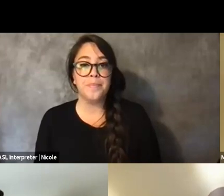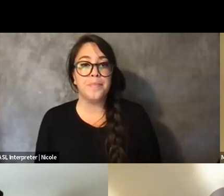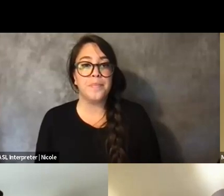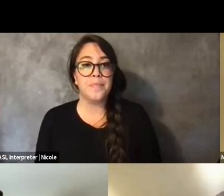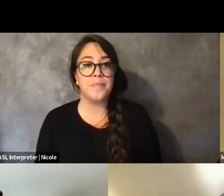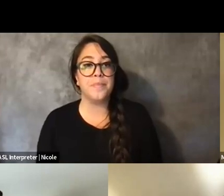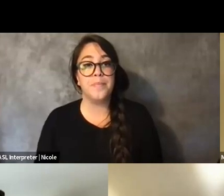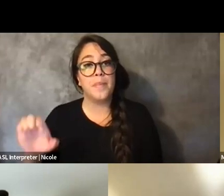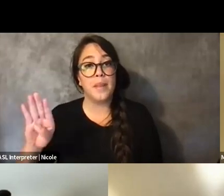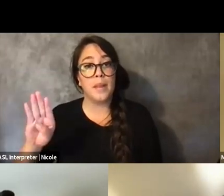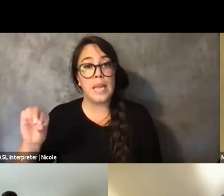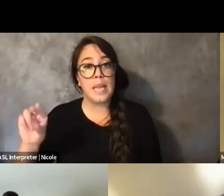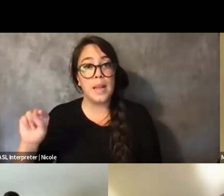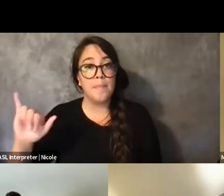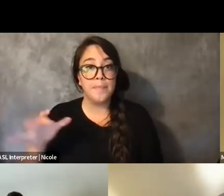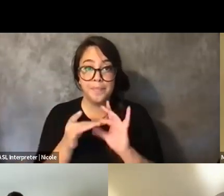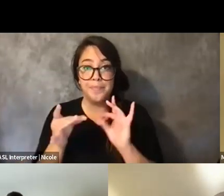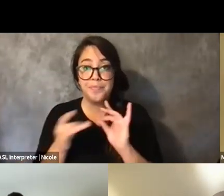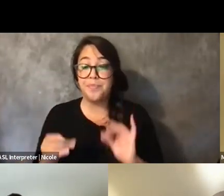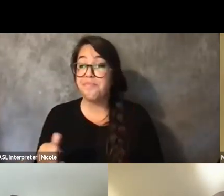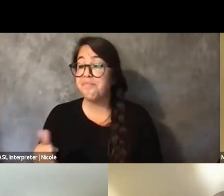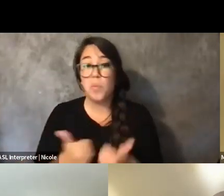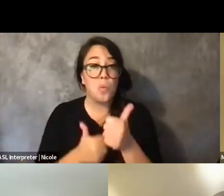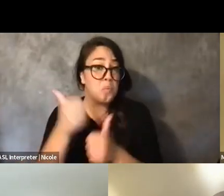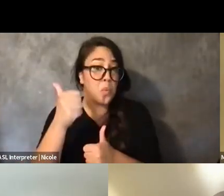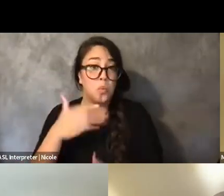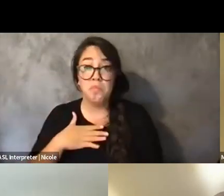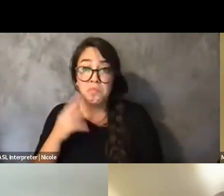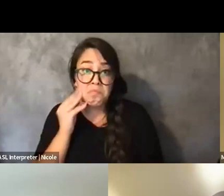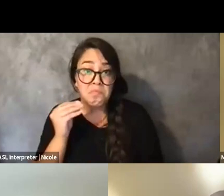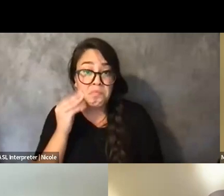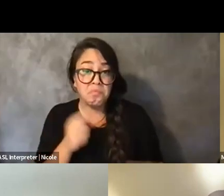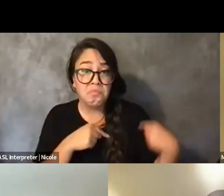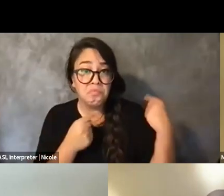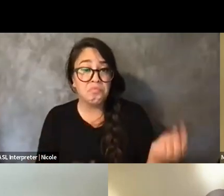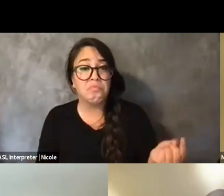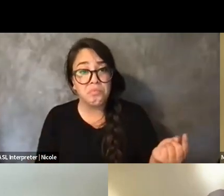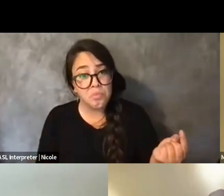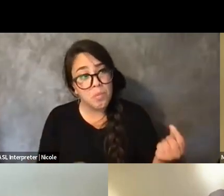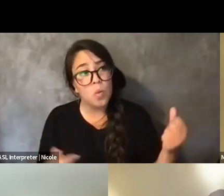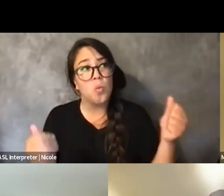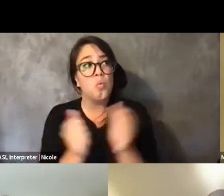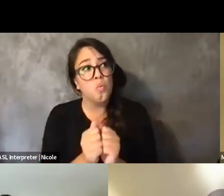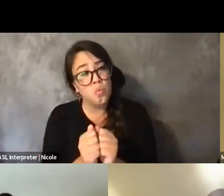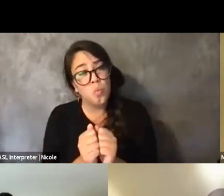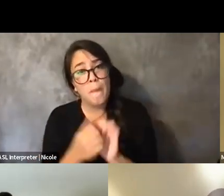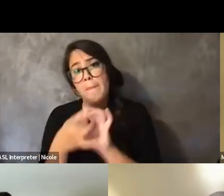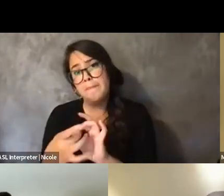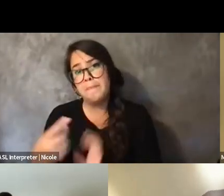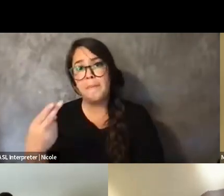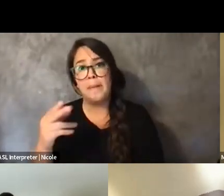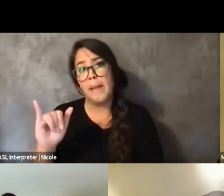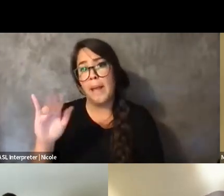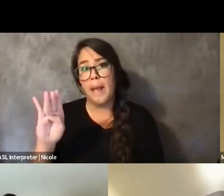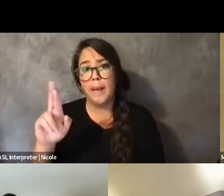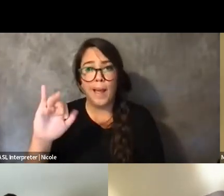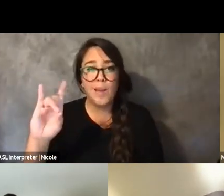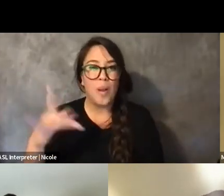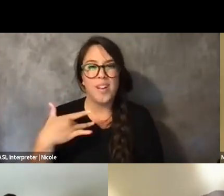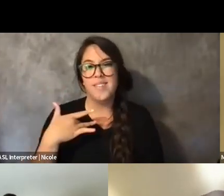Most of my experiences with hybrid have been in an academic context because that's kind